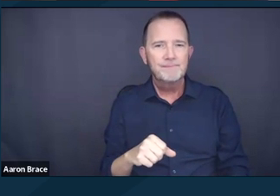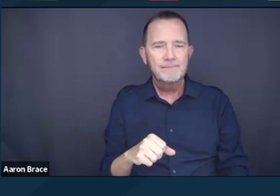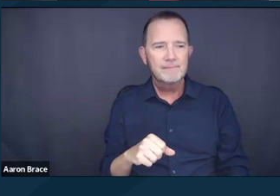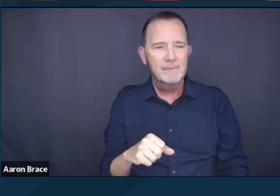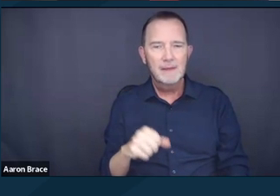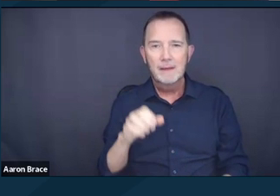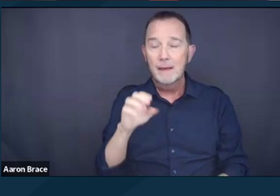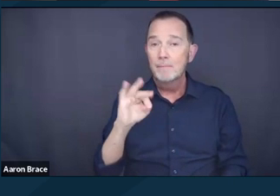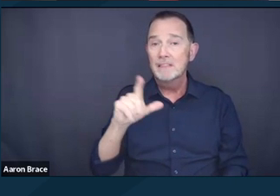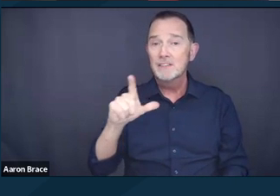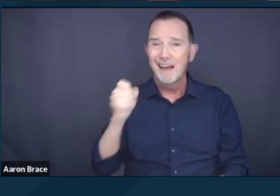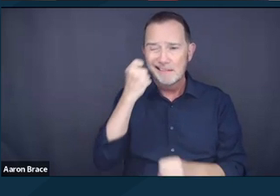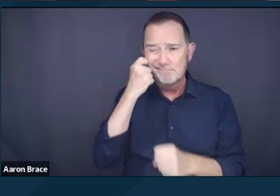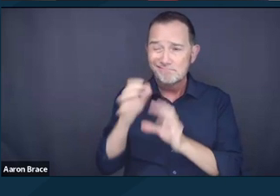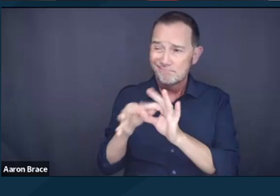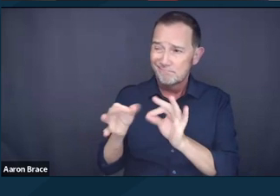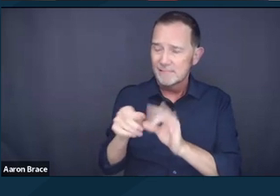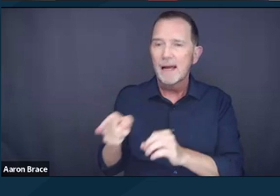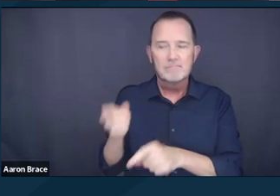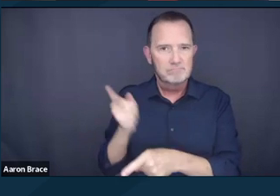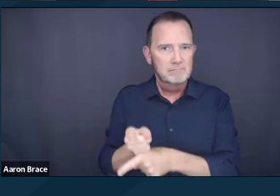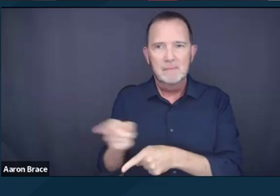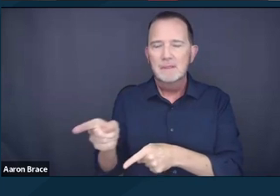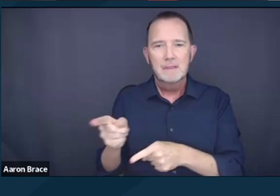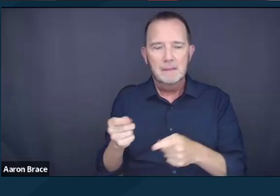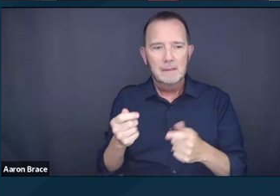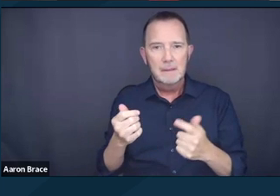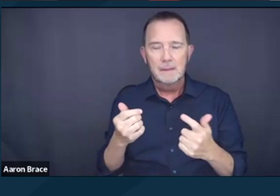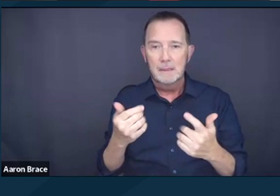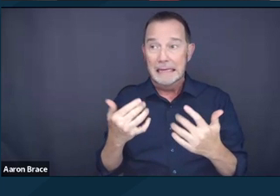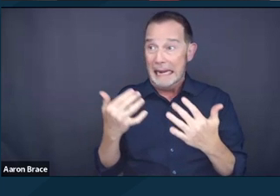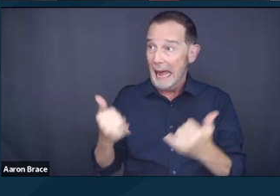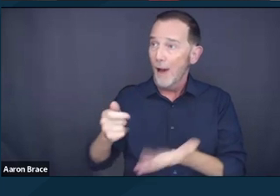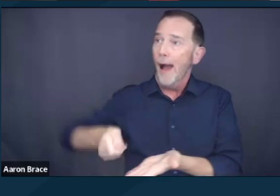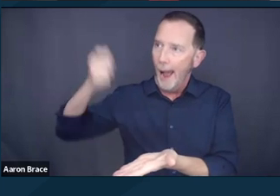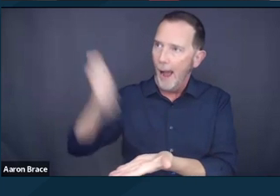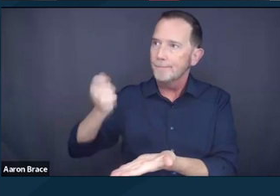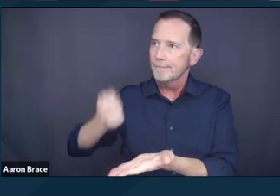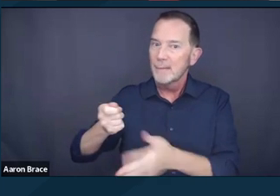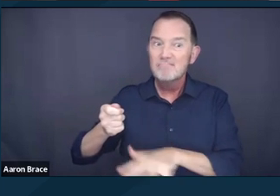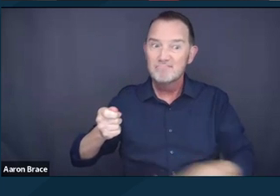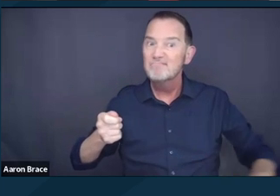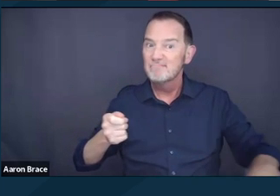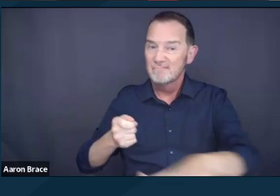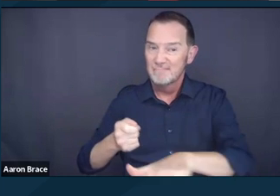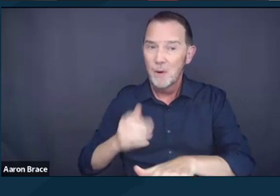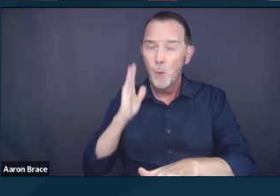about current and existing and potential threats to increased institutionalization